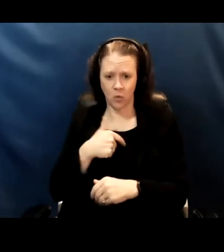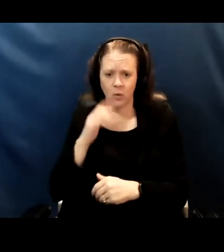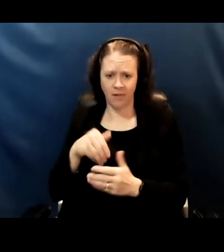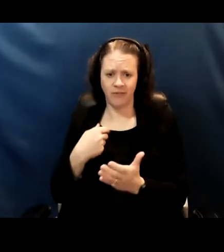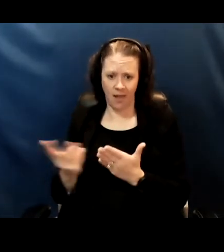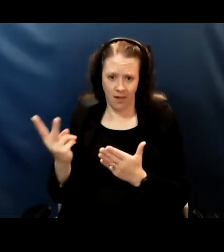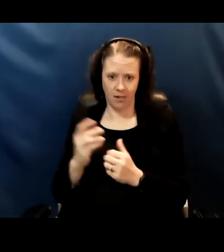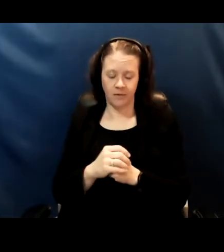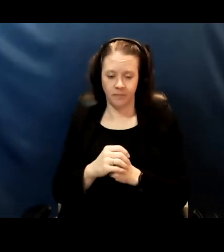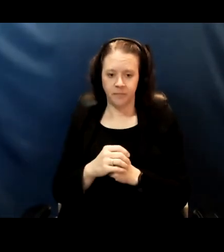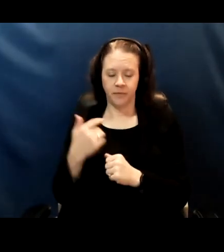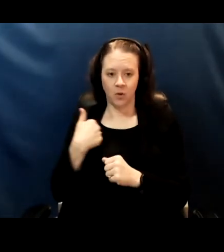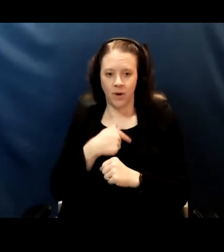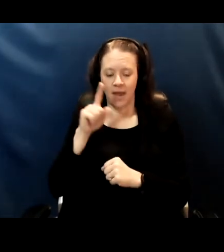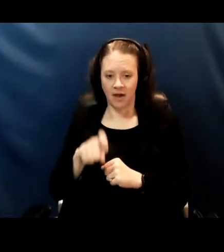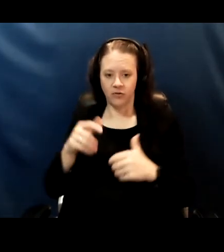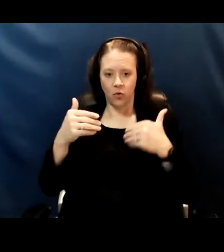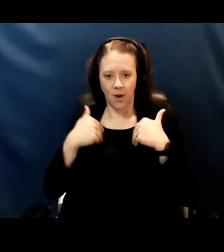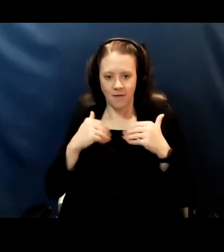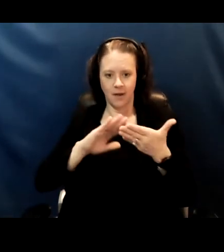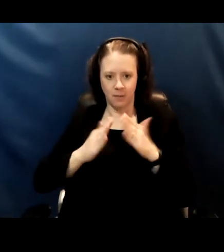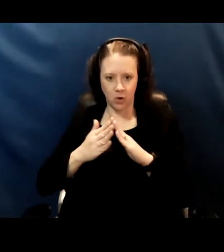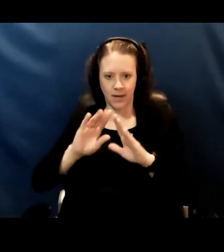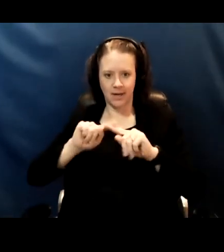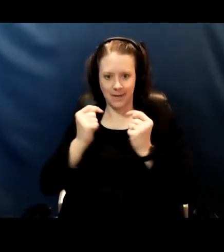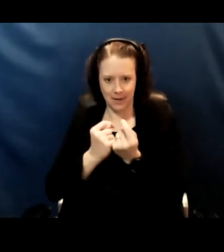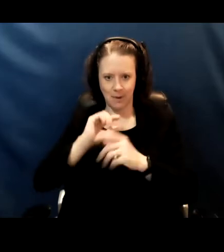We need to have a community team-based approach to this.